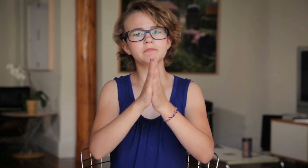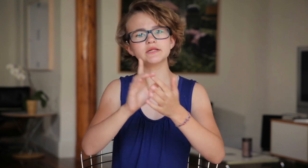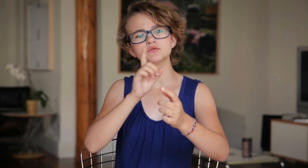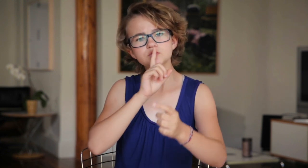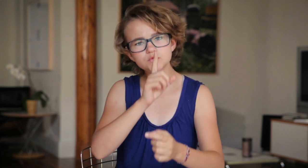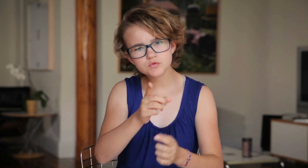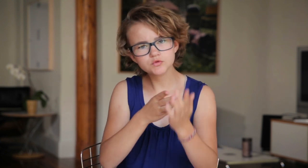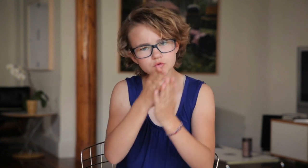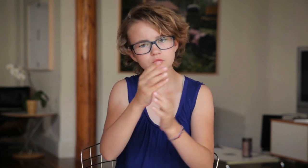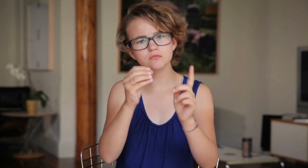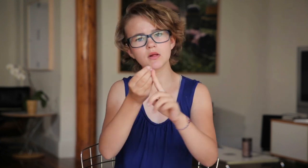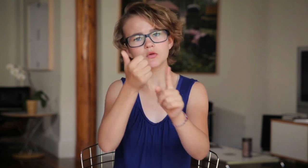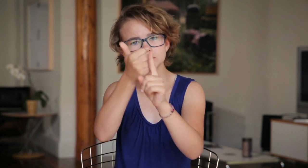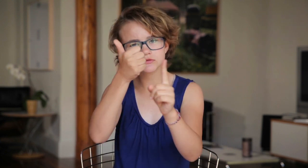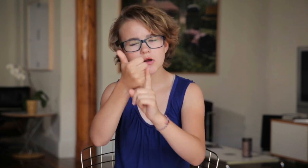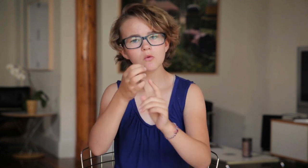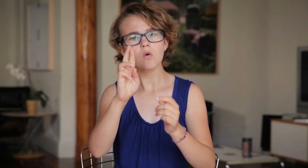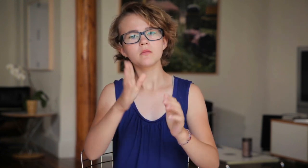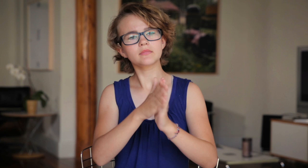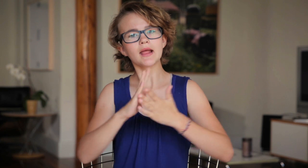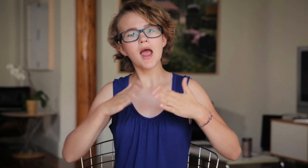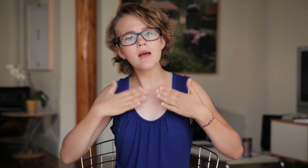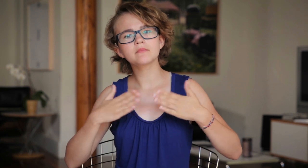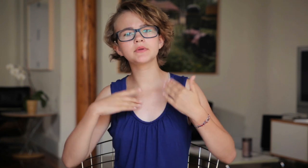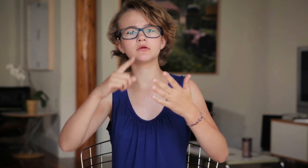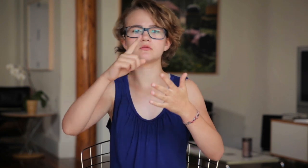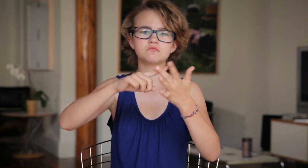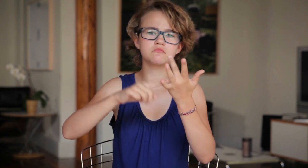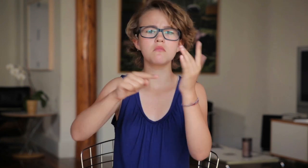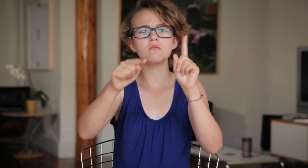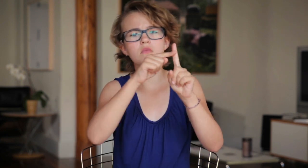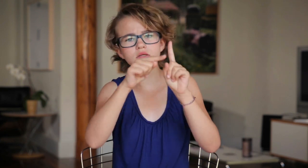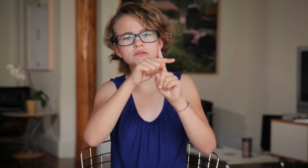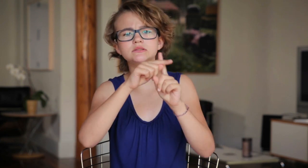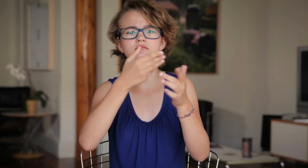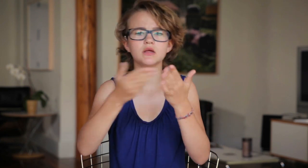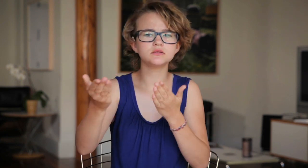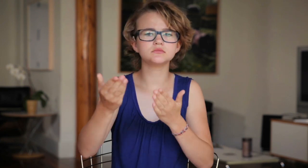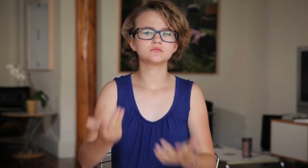For example, be true to yourself. Or be happy. Something positive.